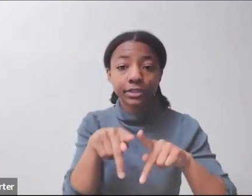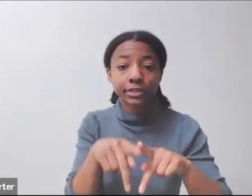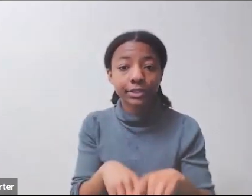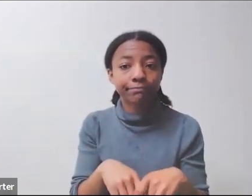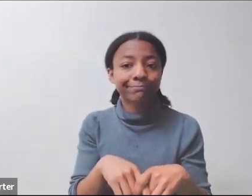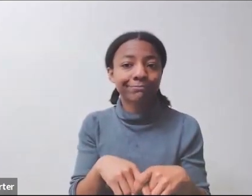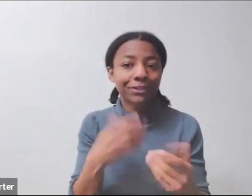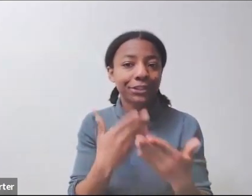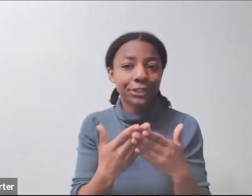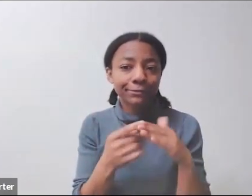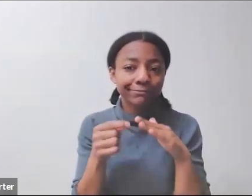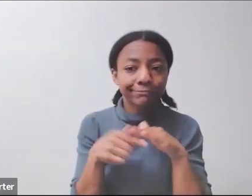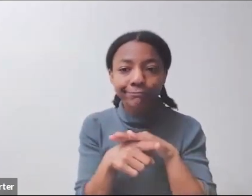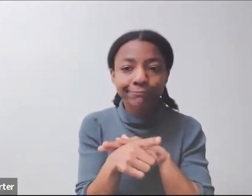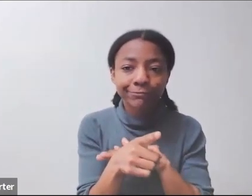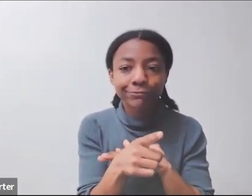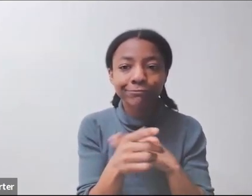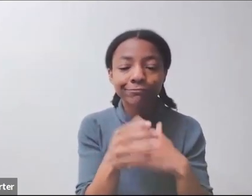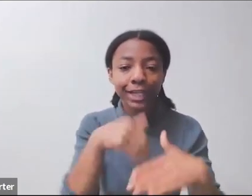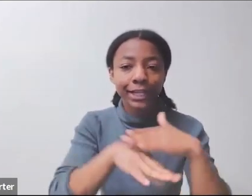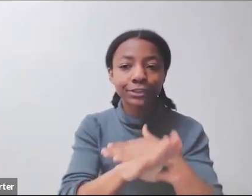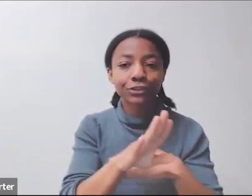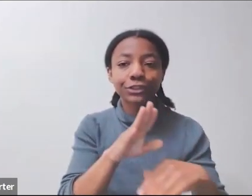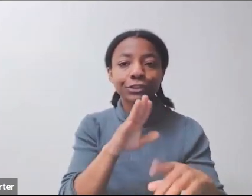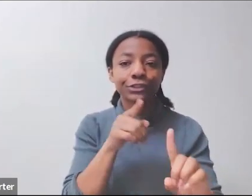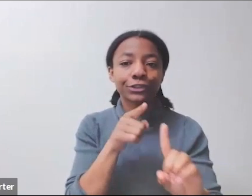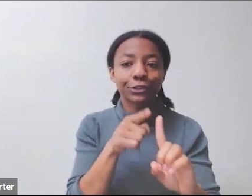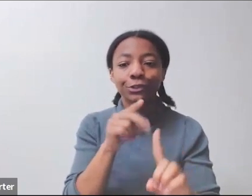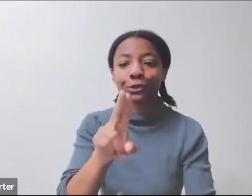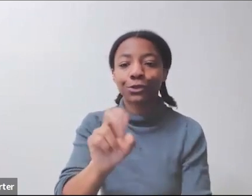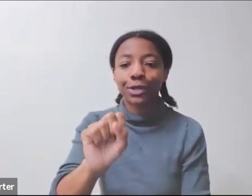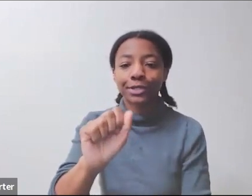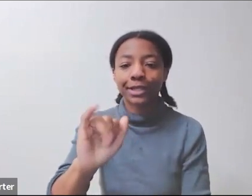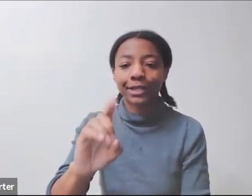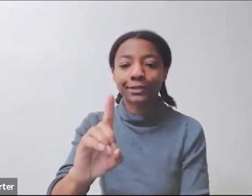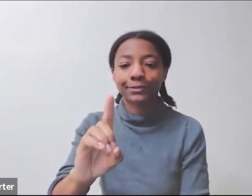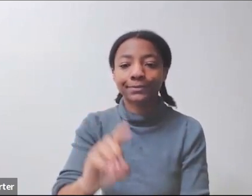Next slide. I also, sorry, I'm realizing